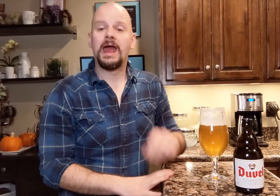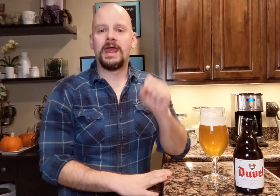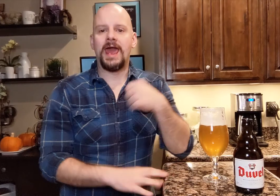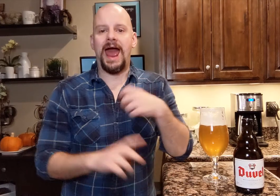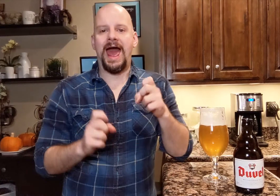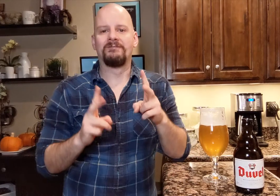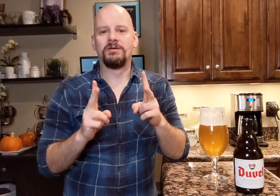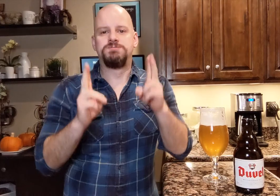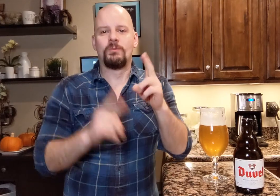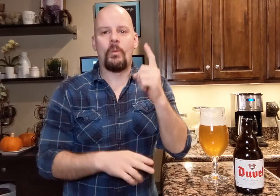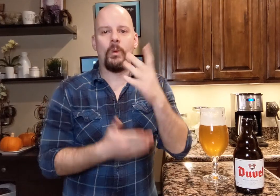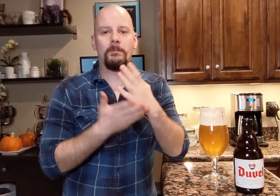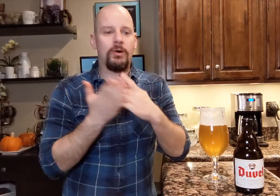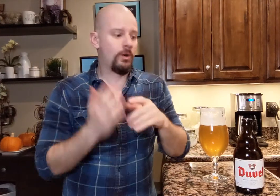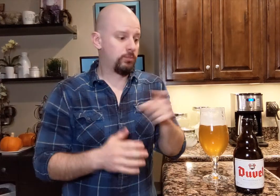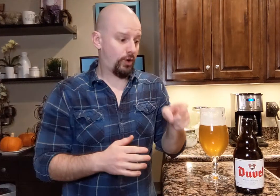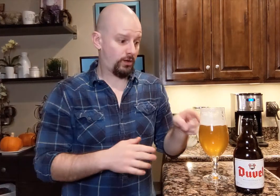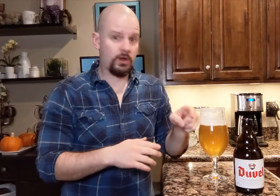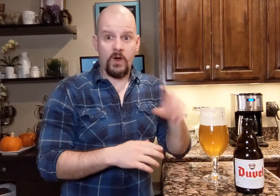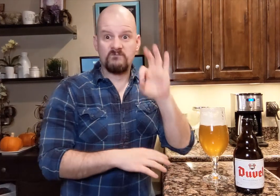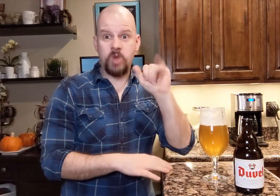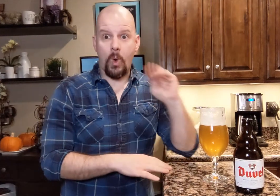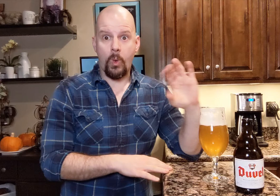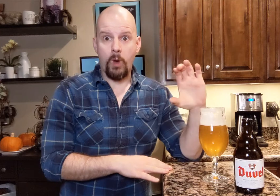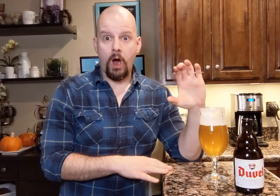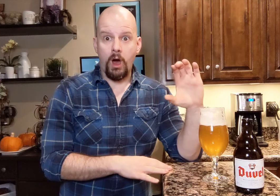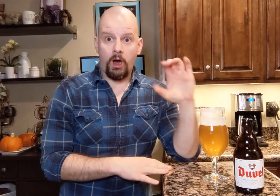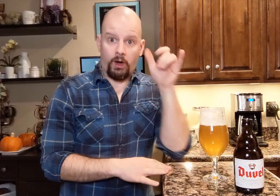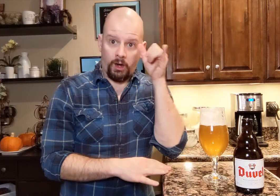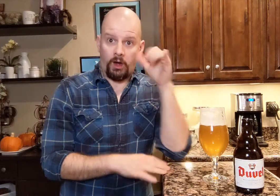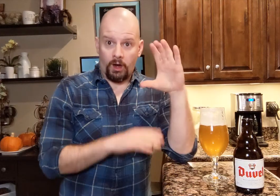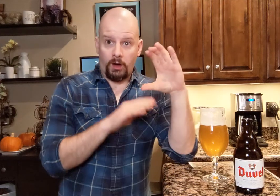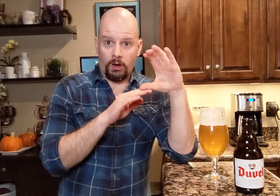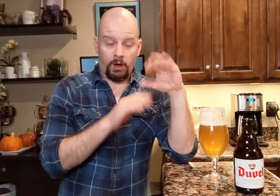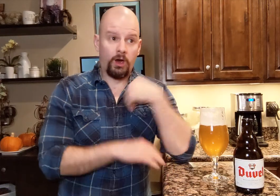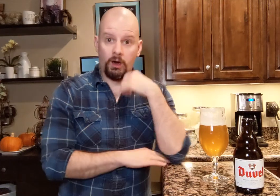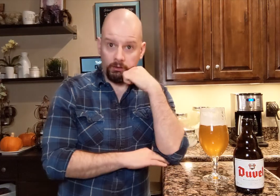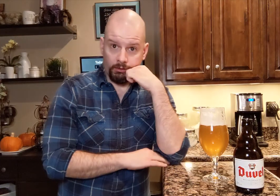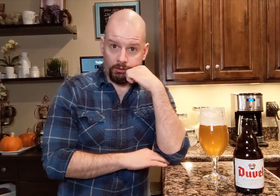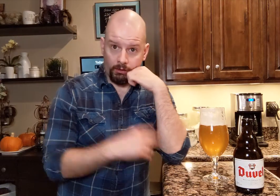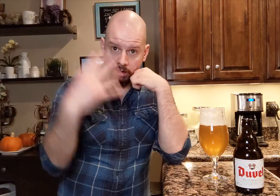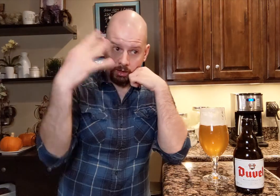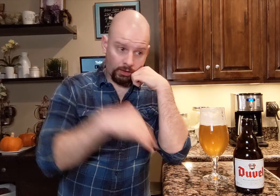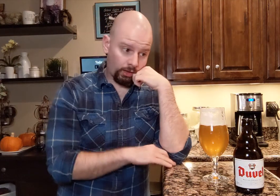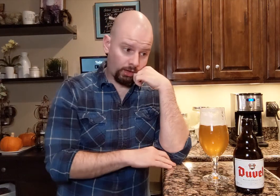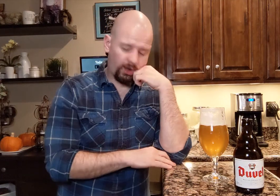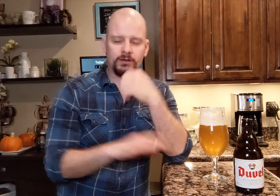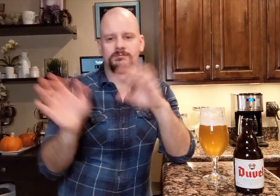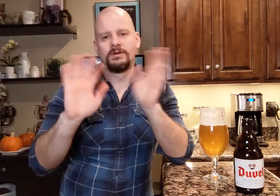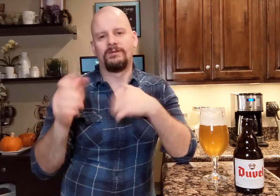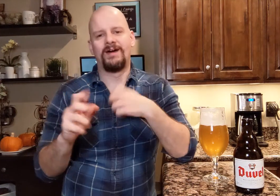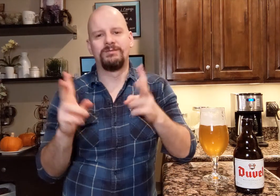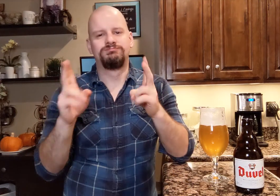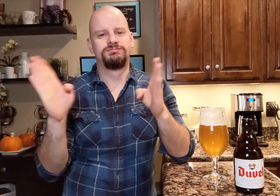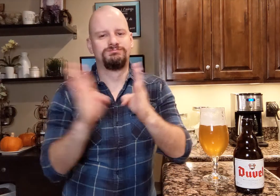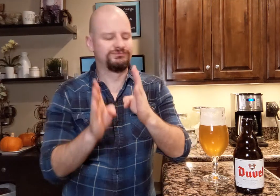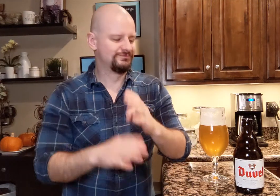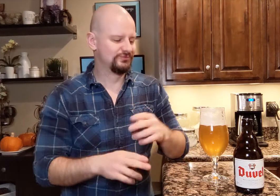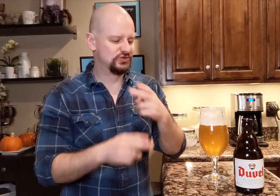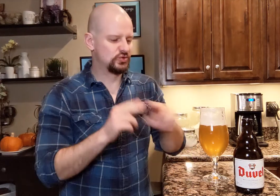Yeah, I had to cut off the scene. The foam was taking forever and I was not going to film myself watching it mindlessly. No, I just cut it short.